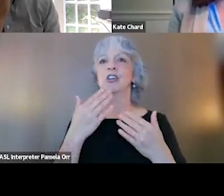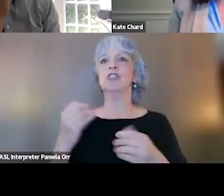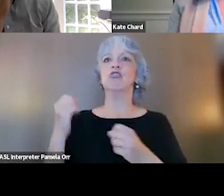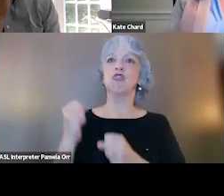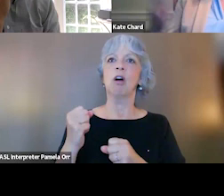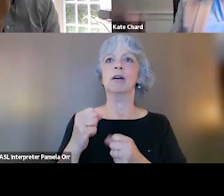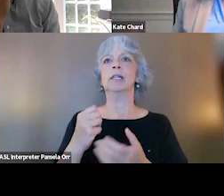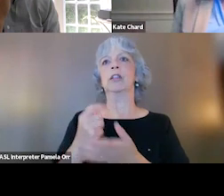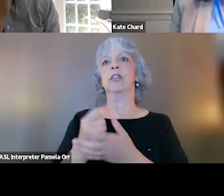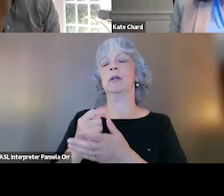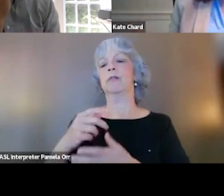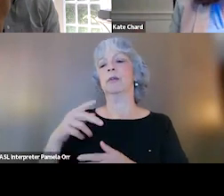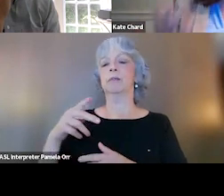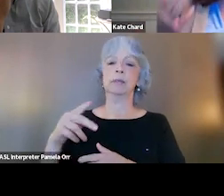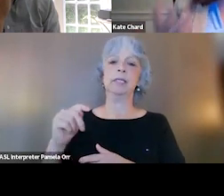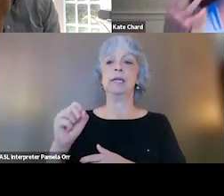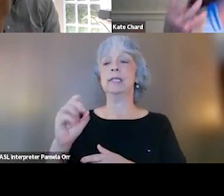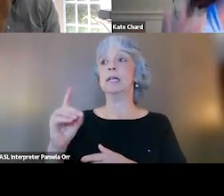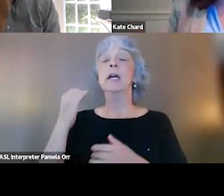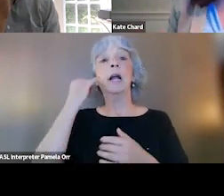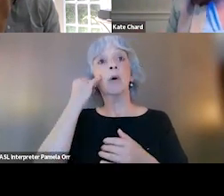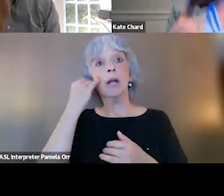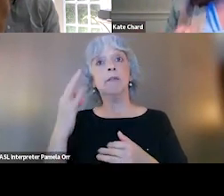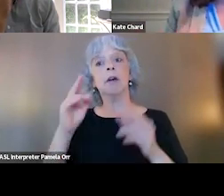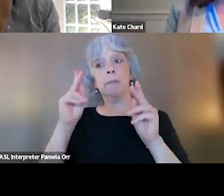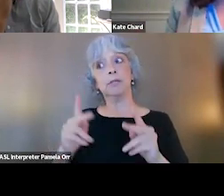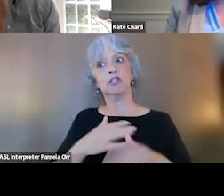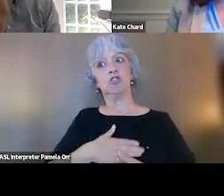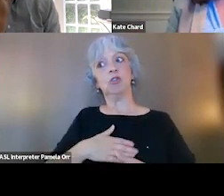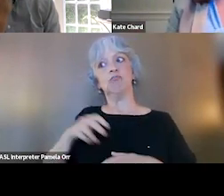Now if someone still likes hiking in the woods, I want them to do that. That is a good thing.